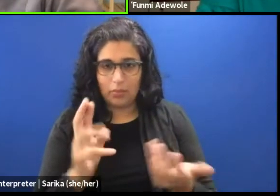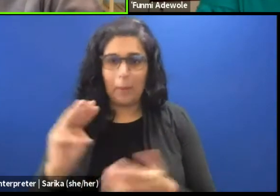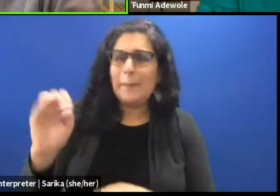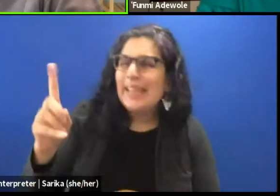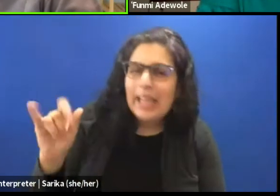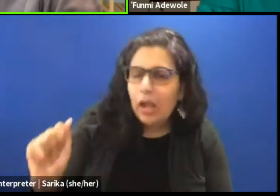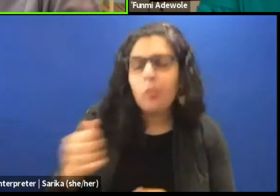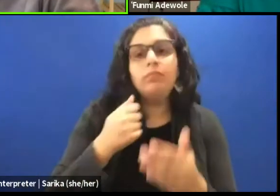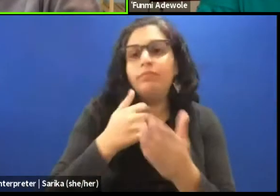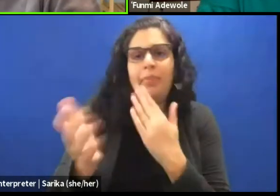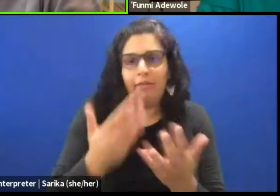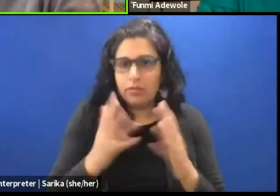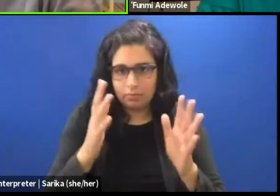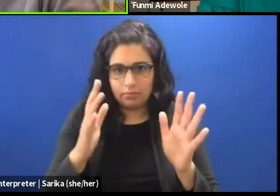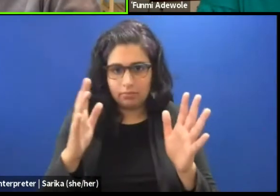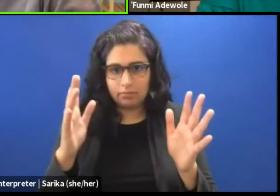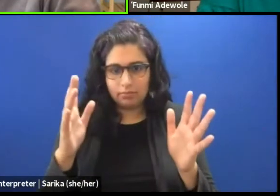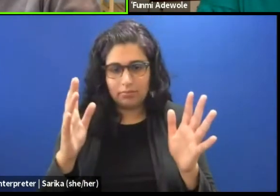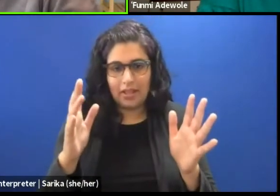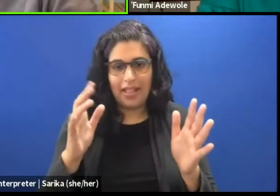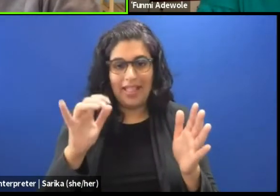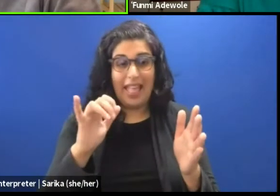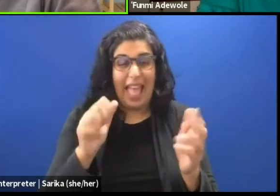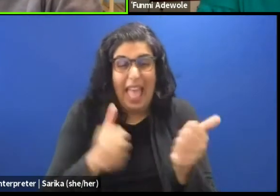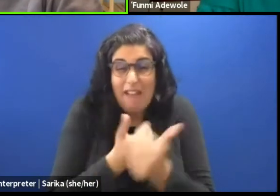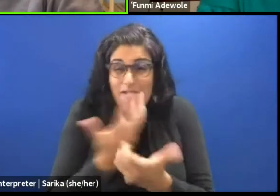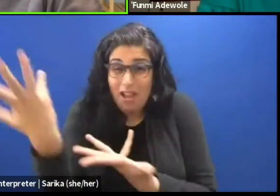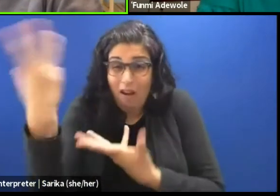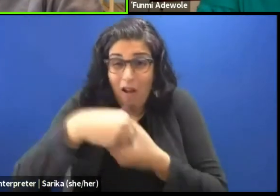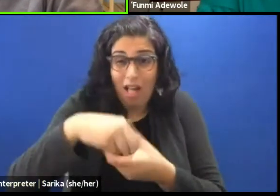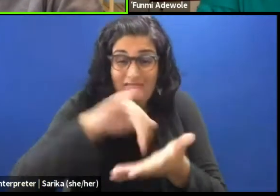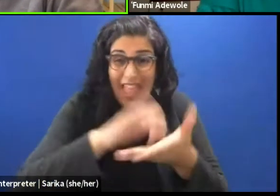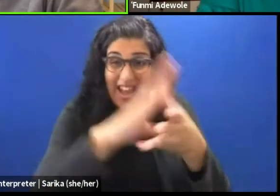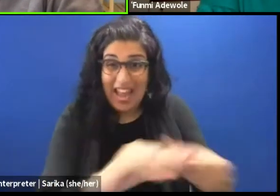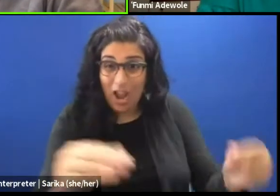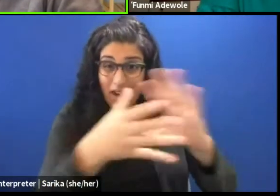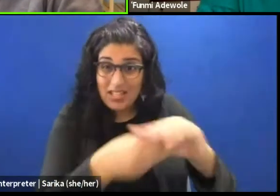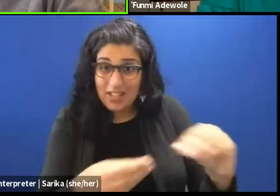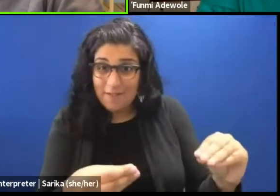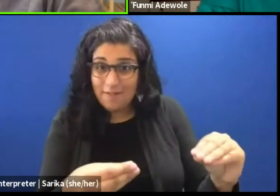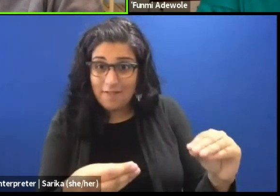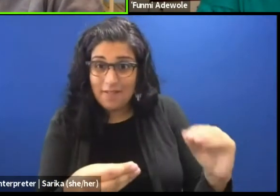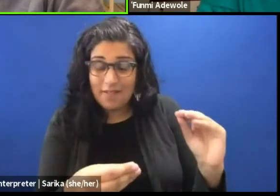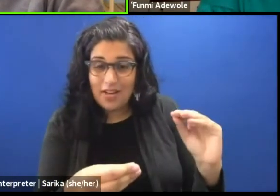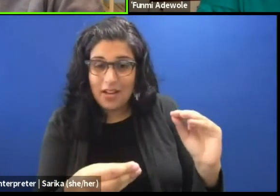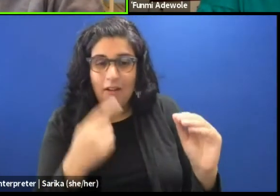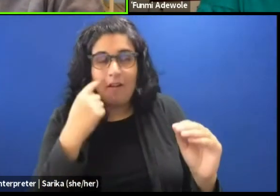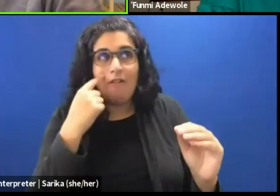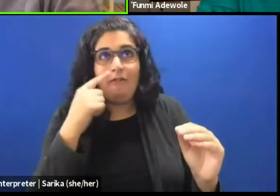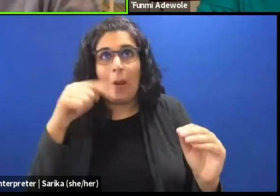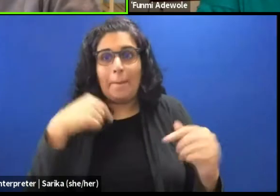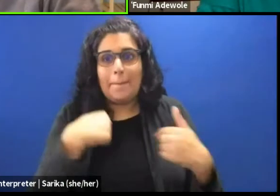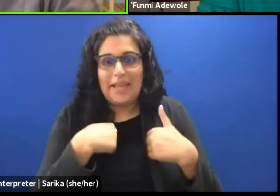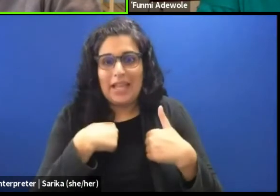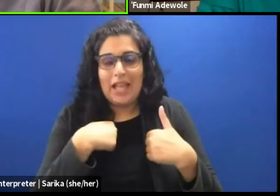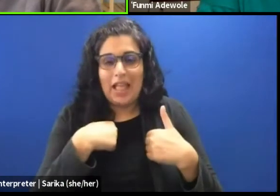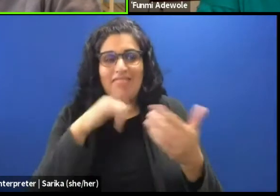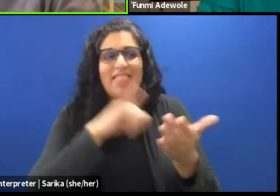all of that constitutes that narrative, is, for me, what I consider as dramaturgy.